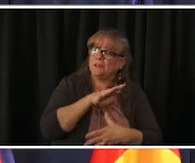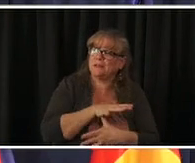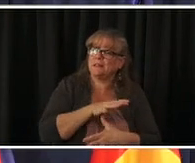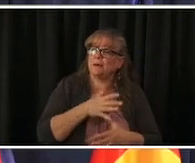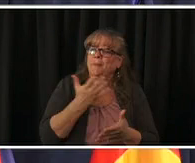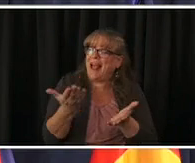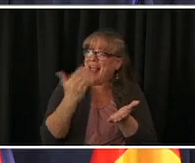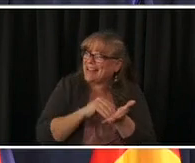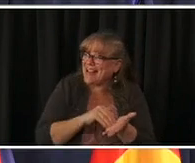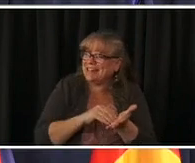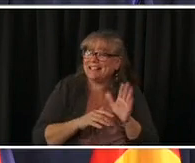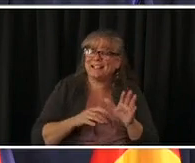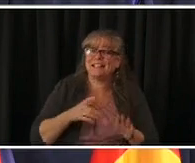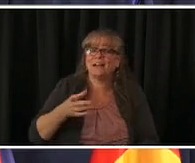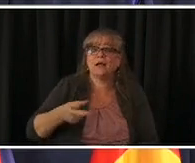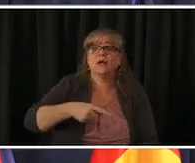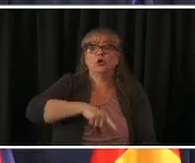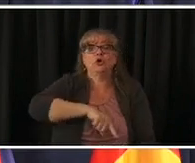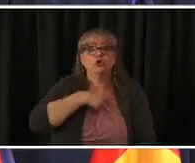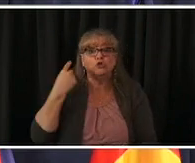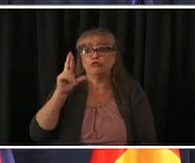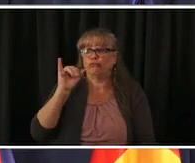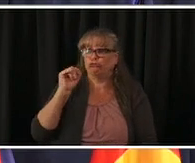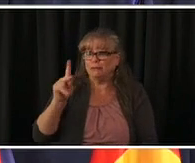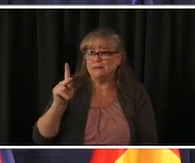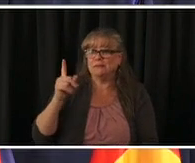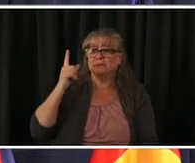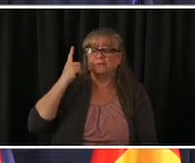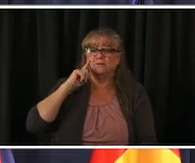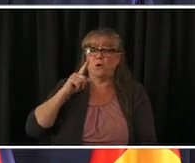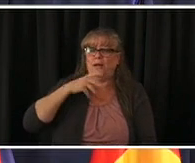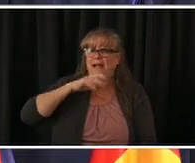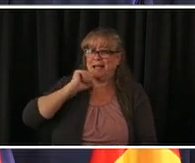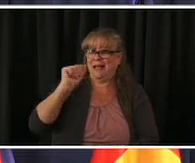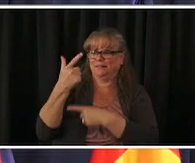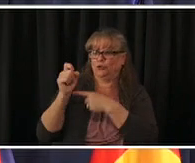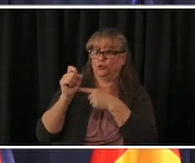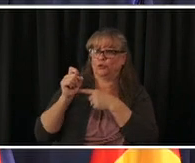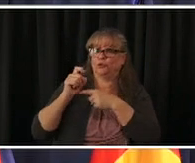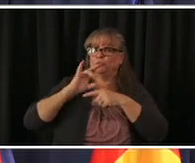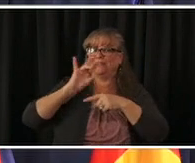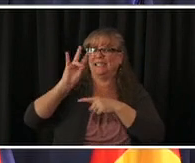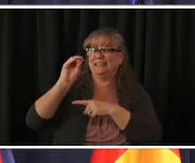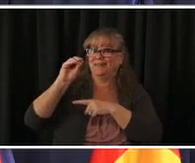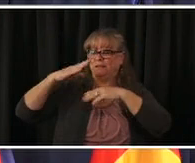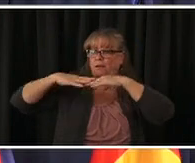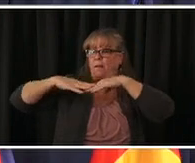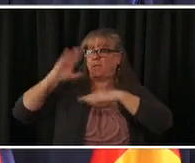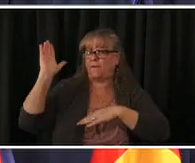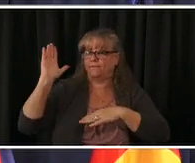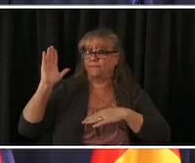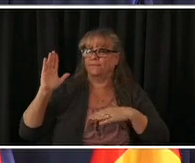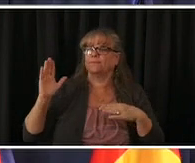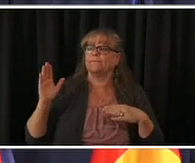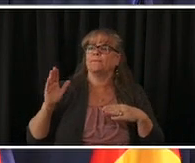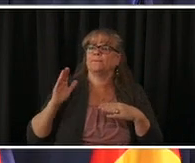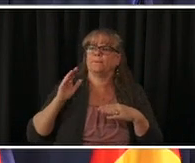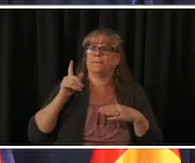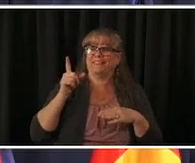uh over 70 represents 78 of the deaths 40 of the hospitalizations when you go to 16 up